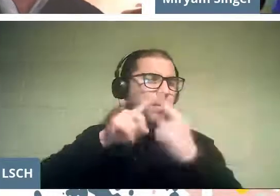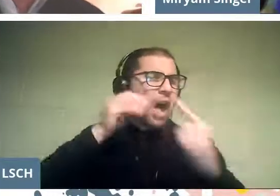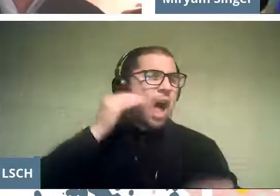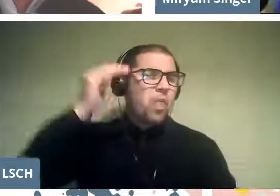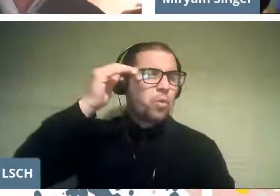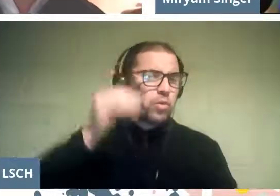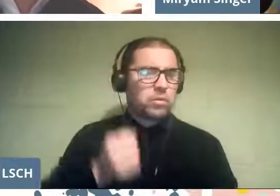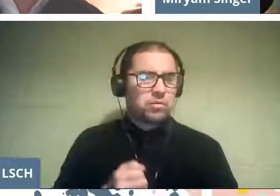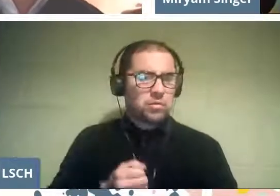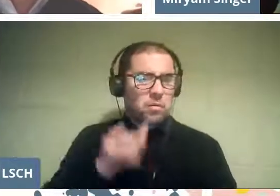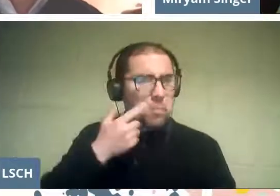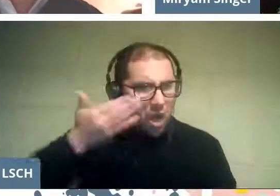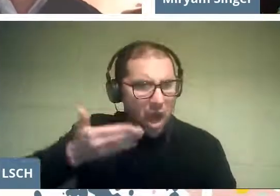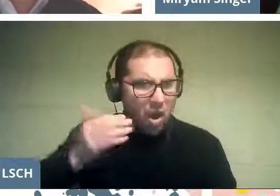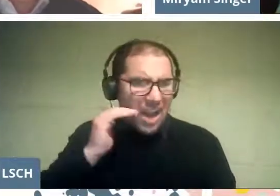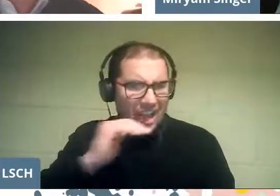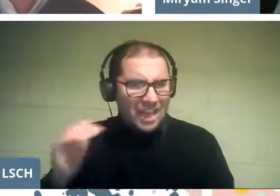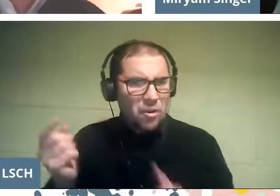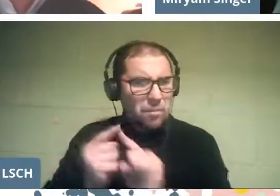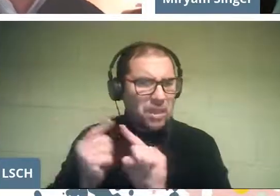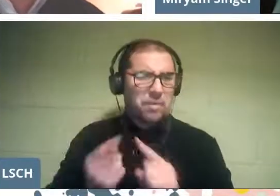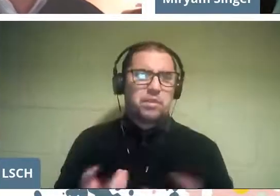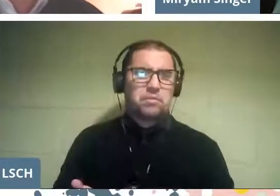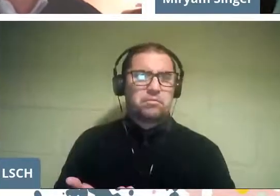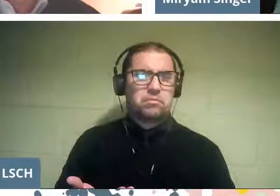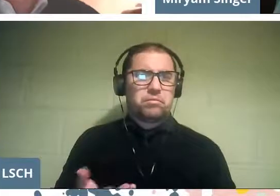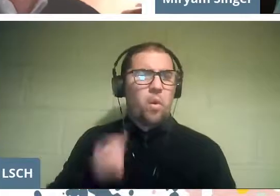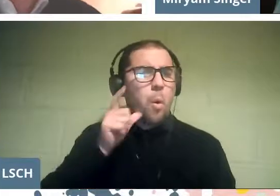Look, I'm going to look and I have here,